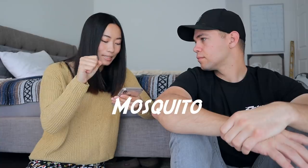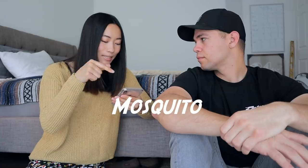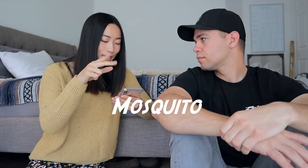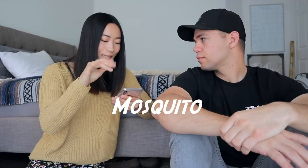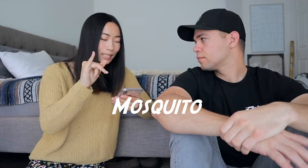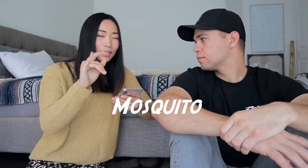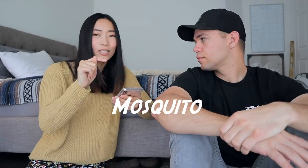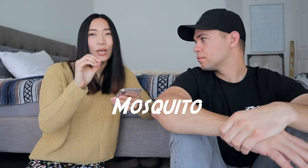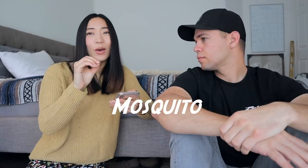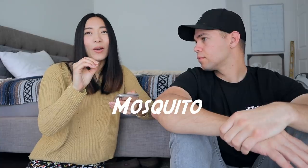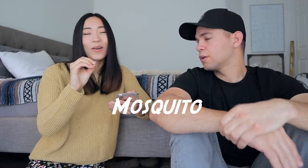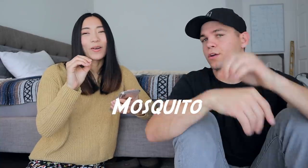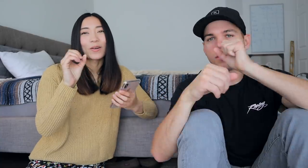*gasp* M-O-S-Q-U-I-T-O